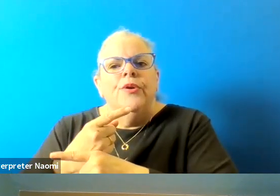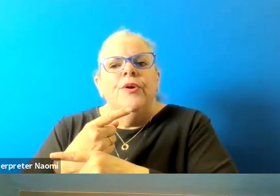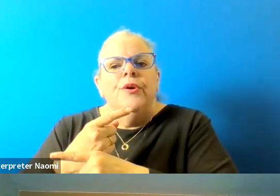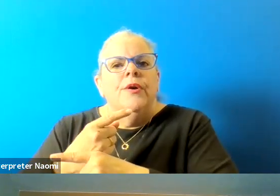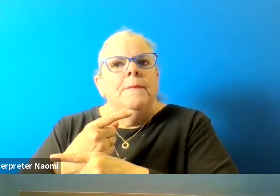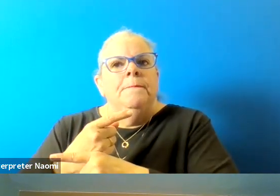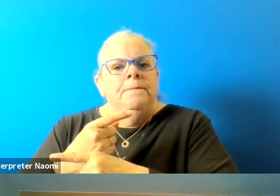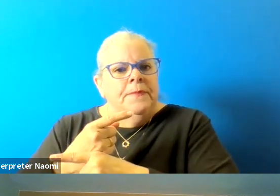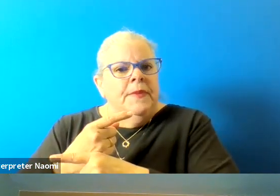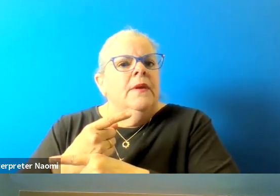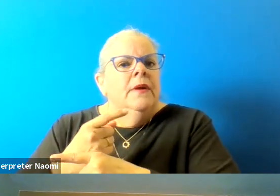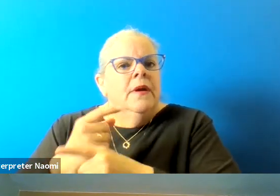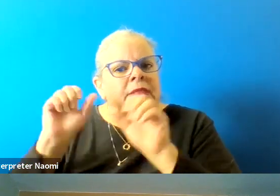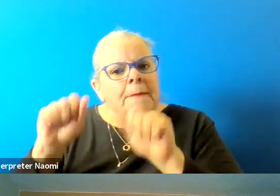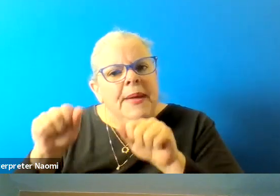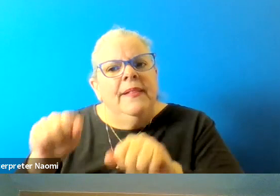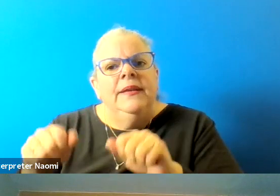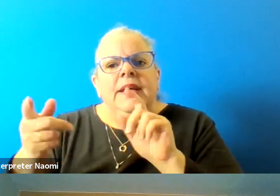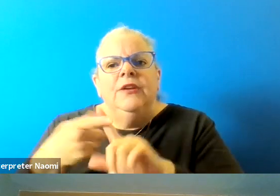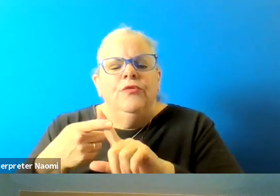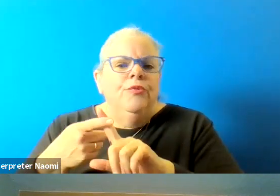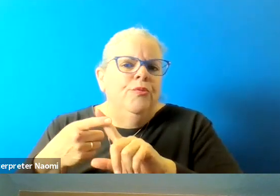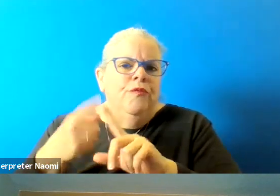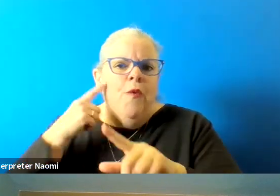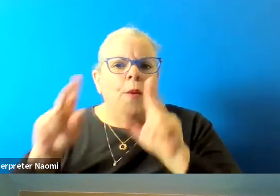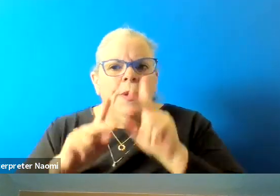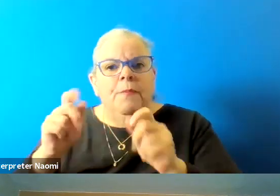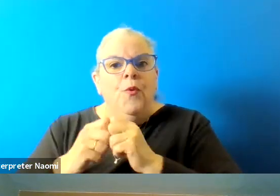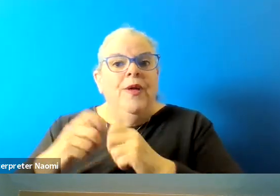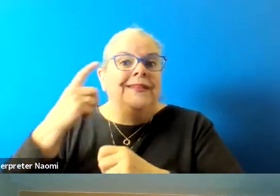and the ability for people with sight disabilities,